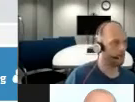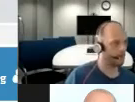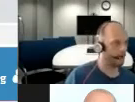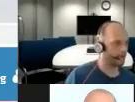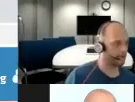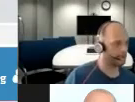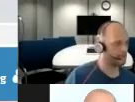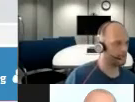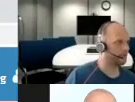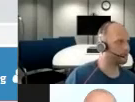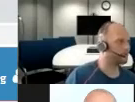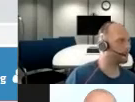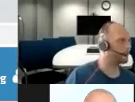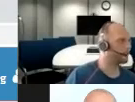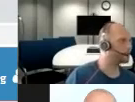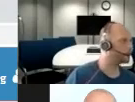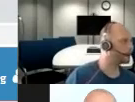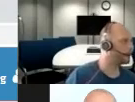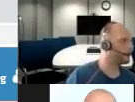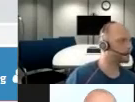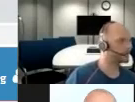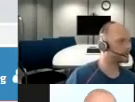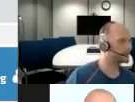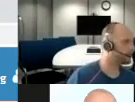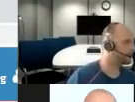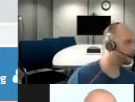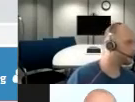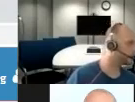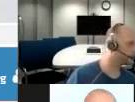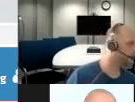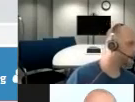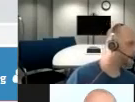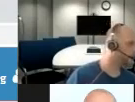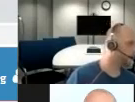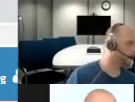I can then see some additional information about this accessibility component.